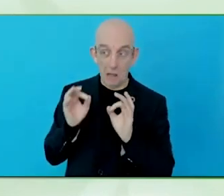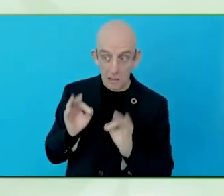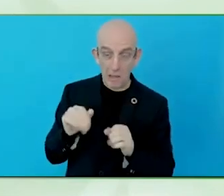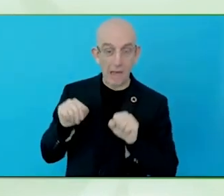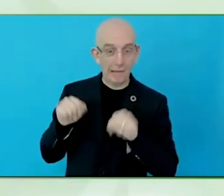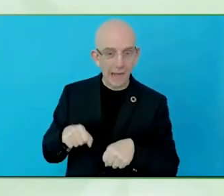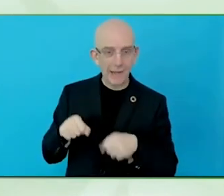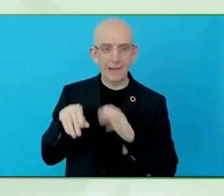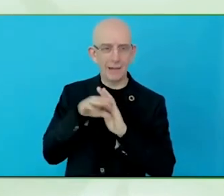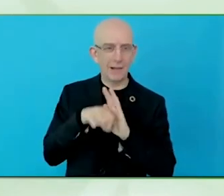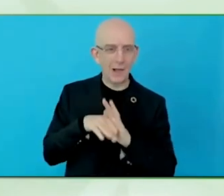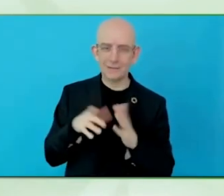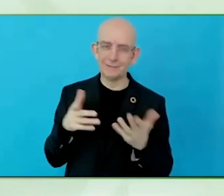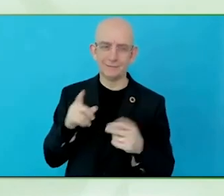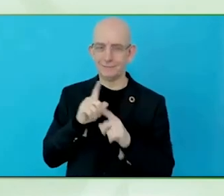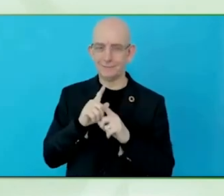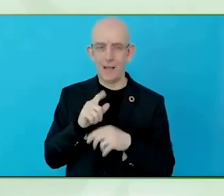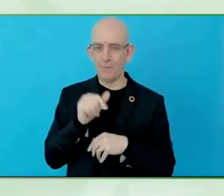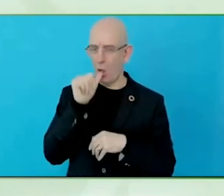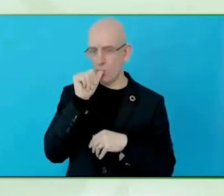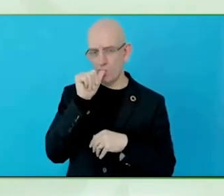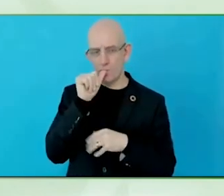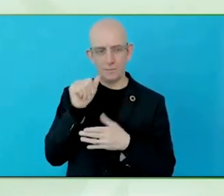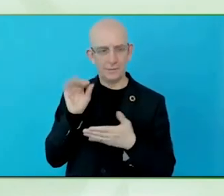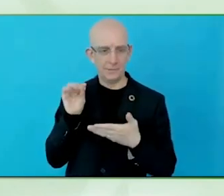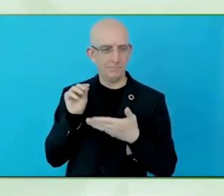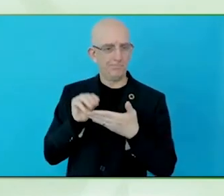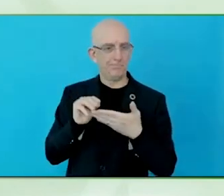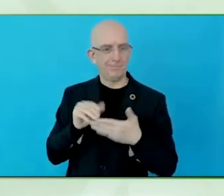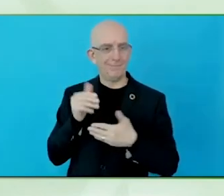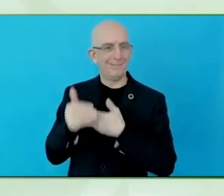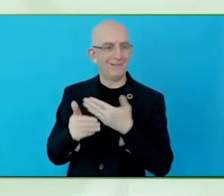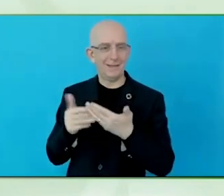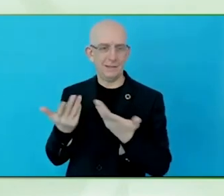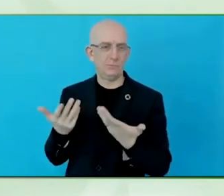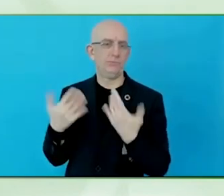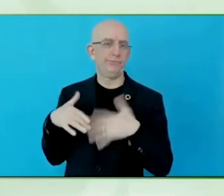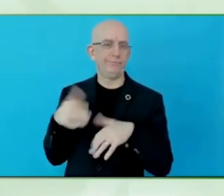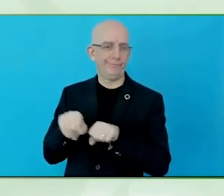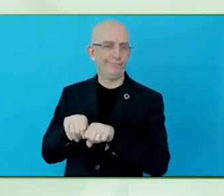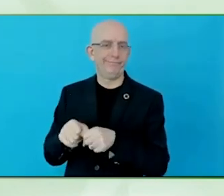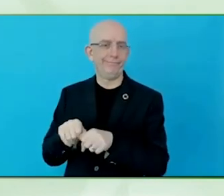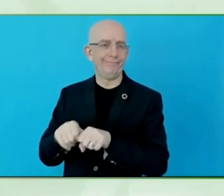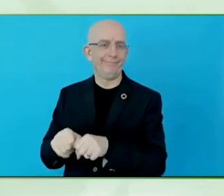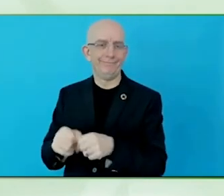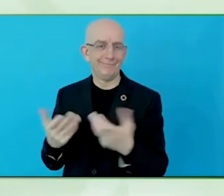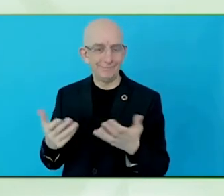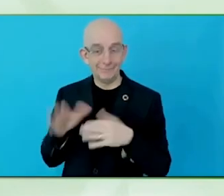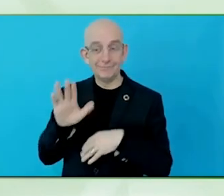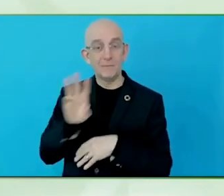Then, the human factor comes in, that the people are nicer, like, I